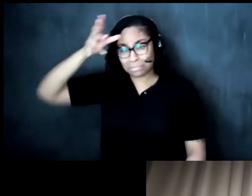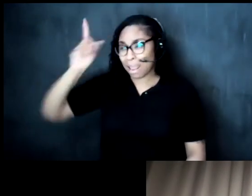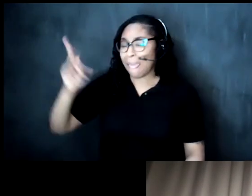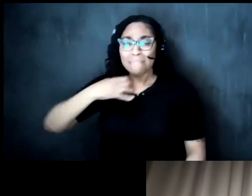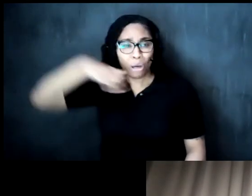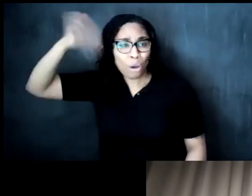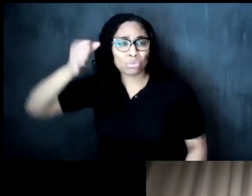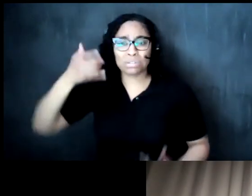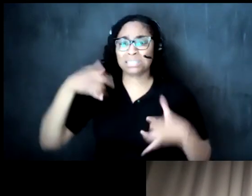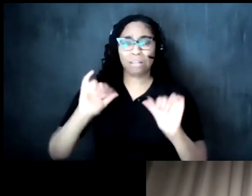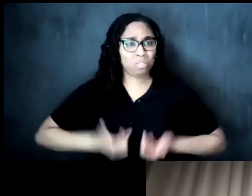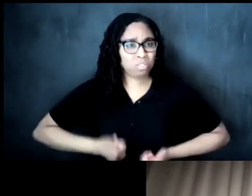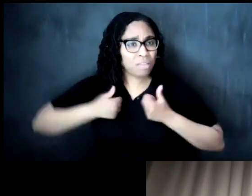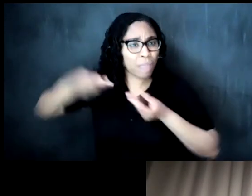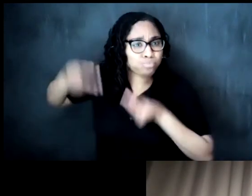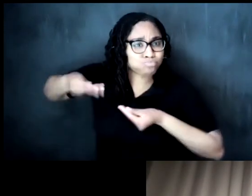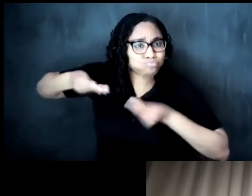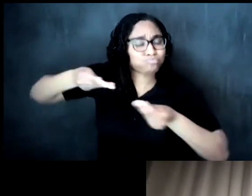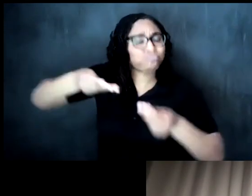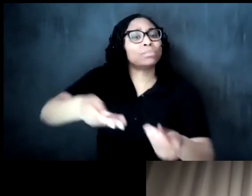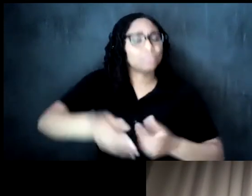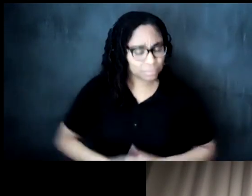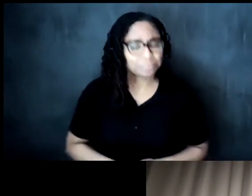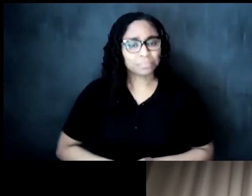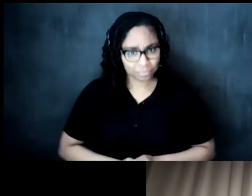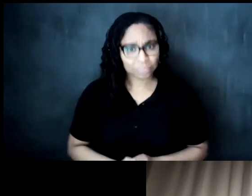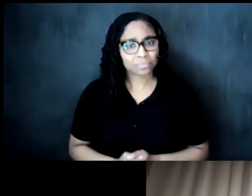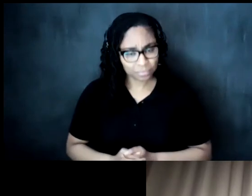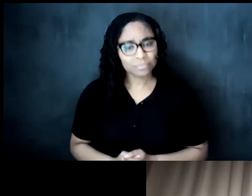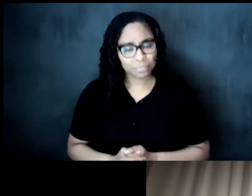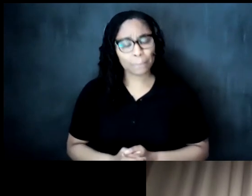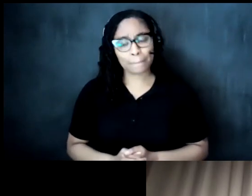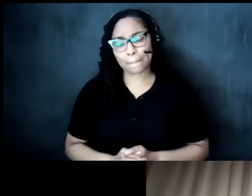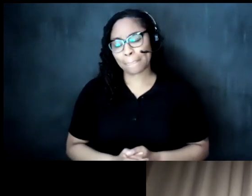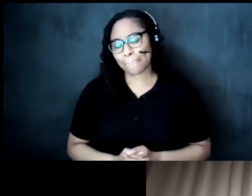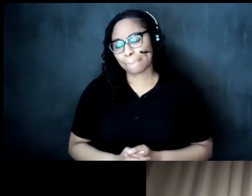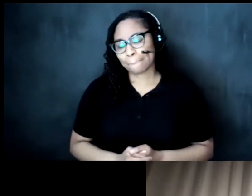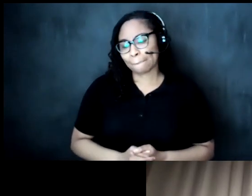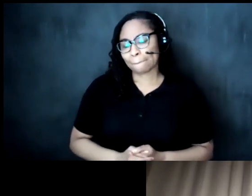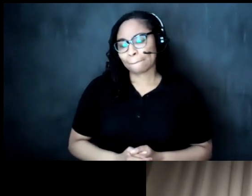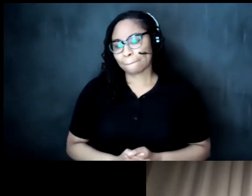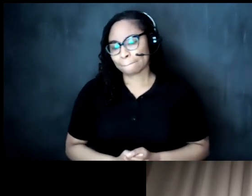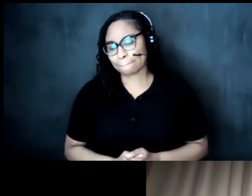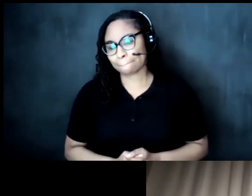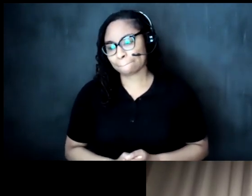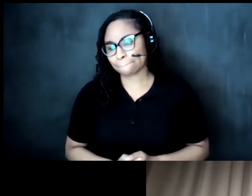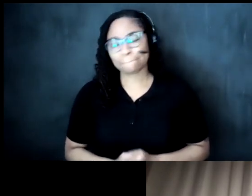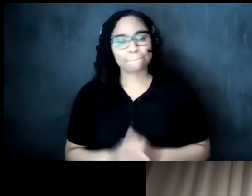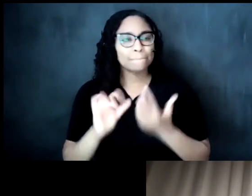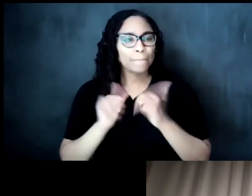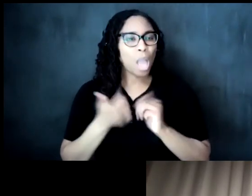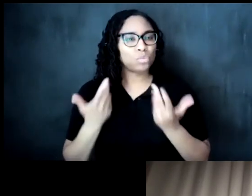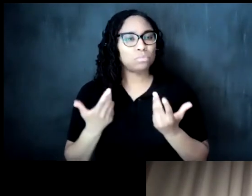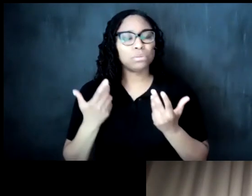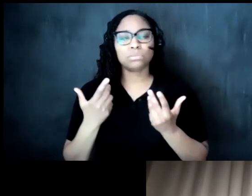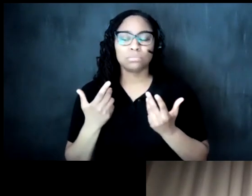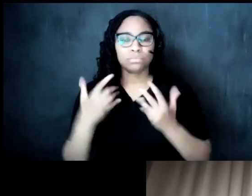right who are still among us be being intentional about um uh grounding the intergenerational voice